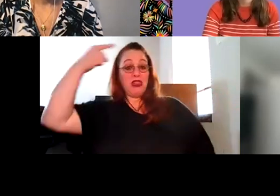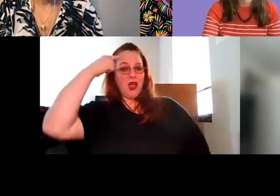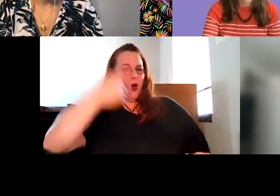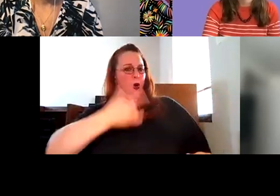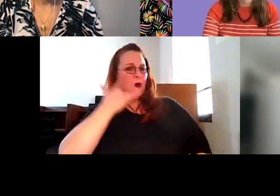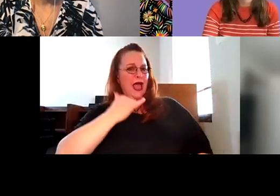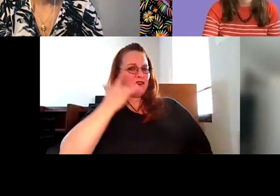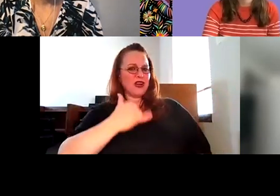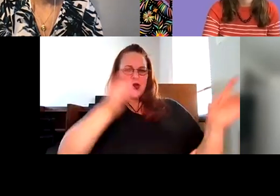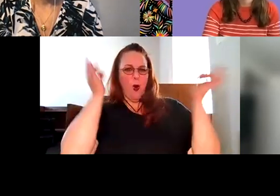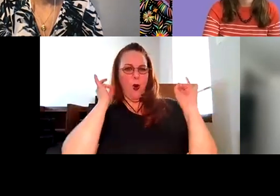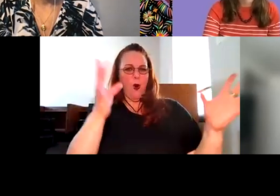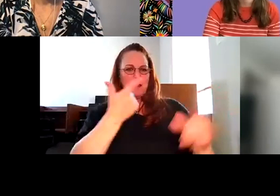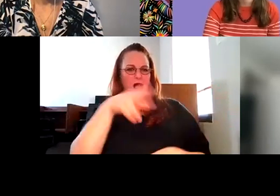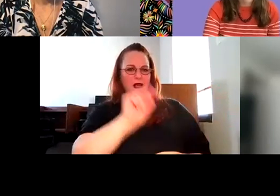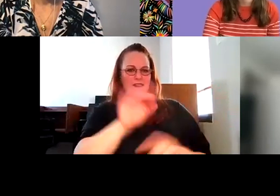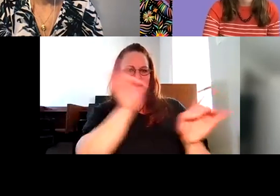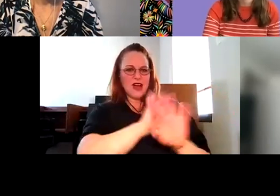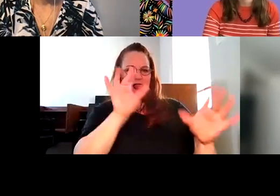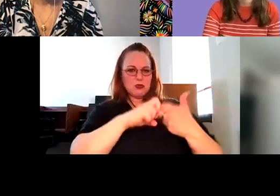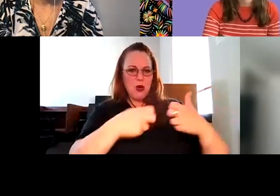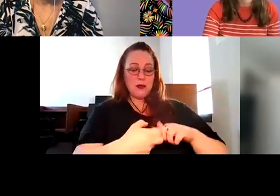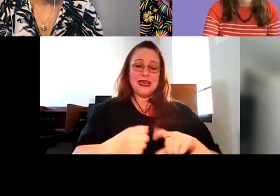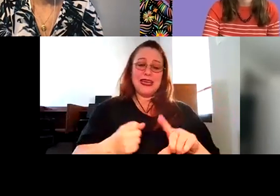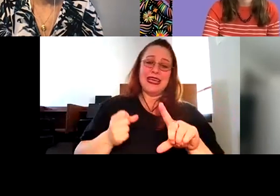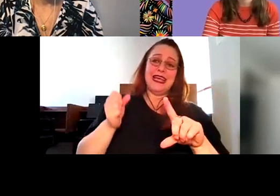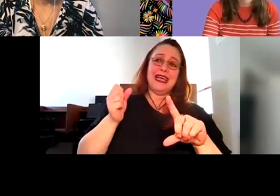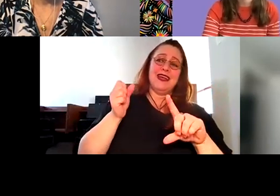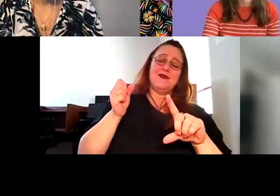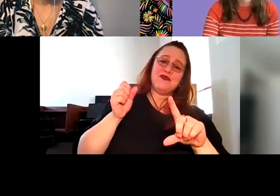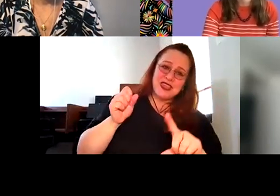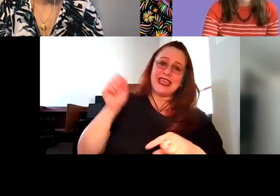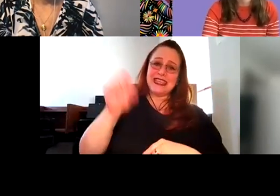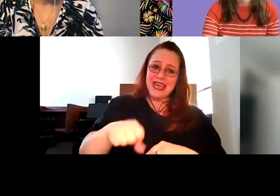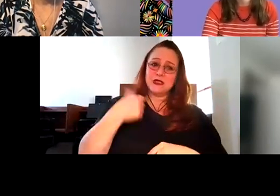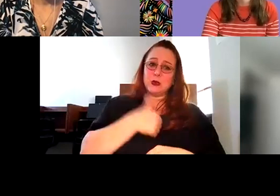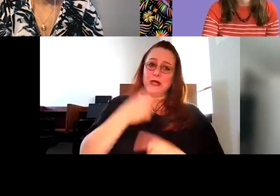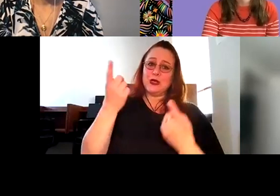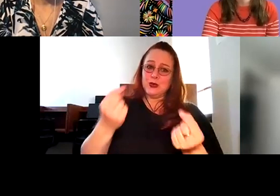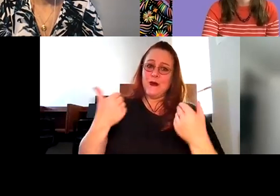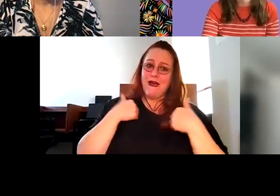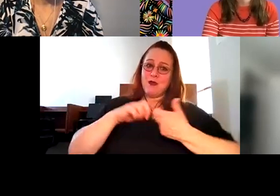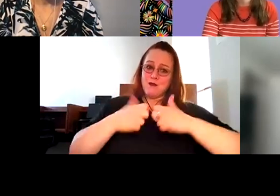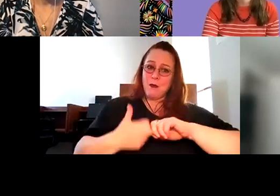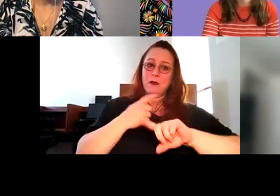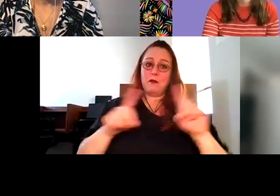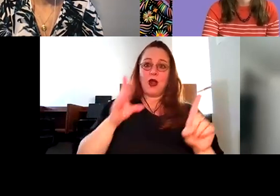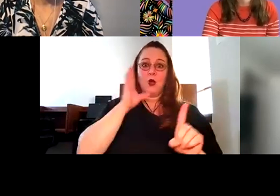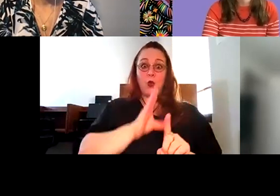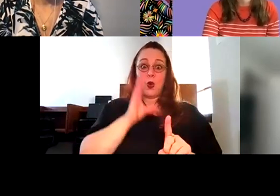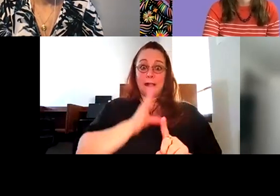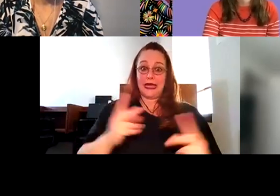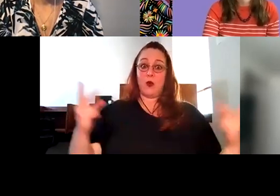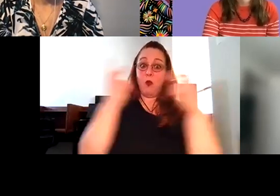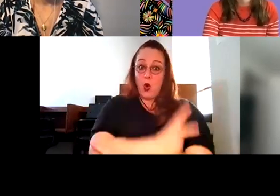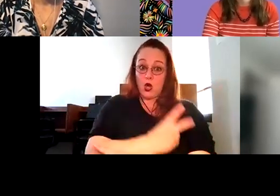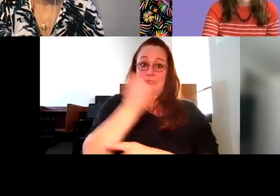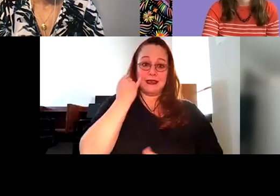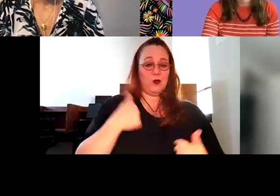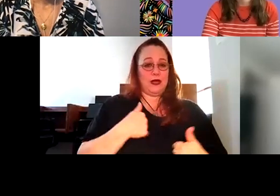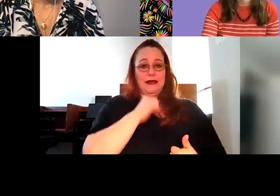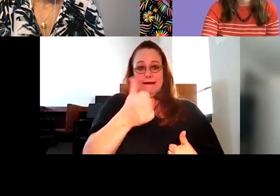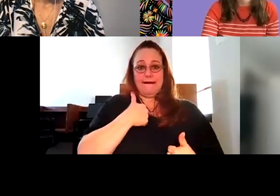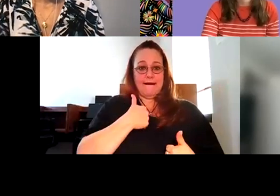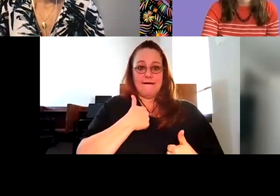Robyn Thomas: it would be like exponentially worse if we had the kind of gun death rates to some of these these other states with no regulation. So it's just something to like. Have a little perspective on